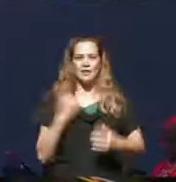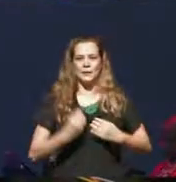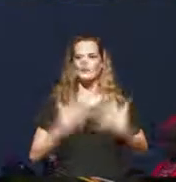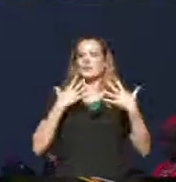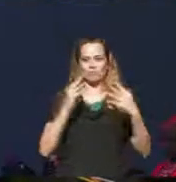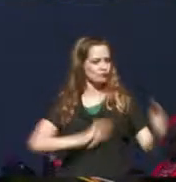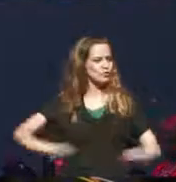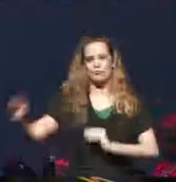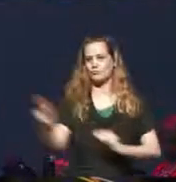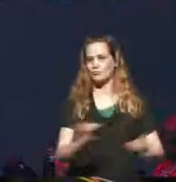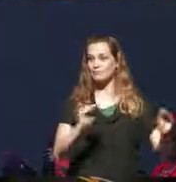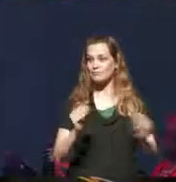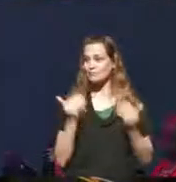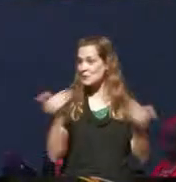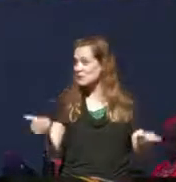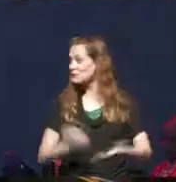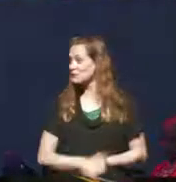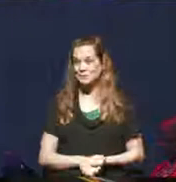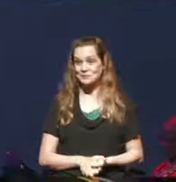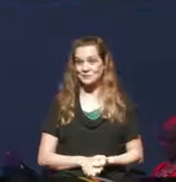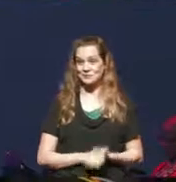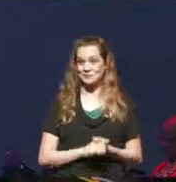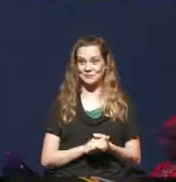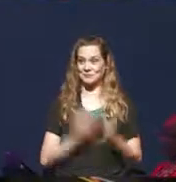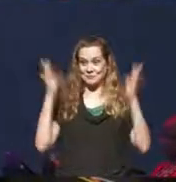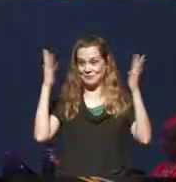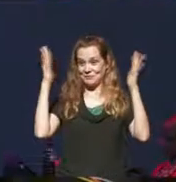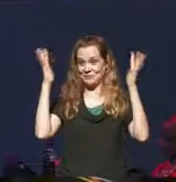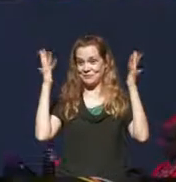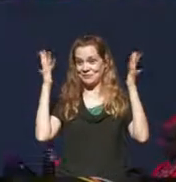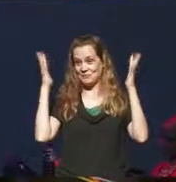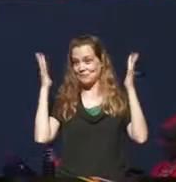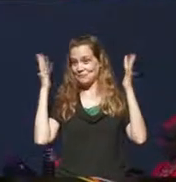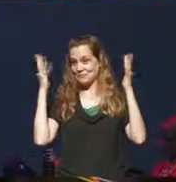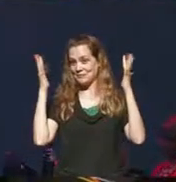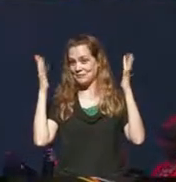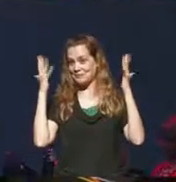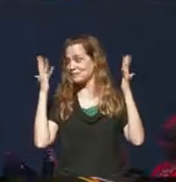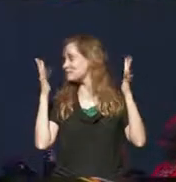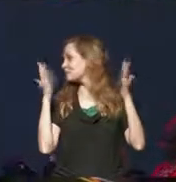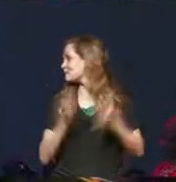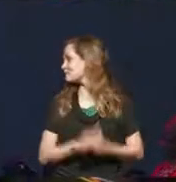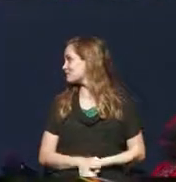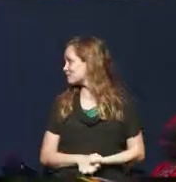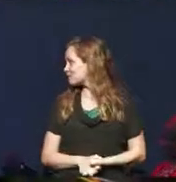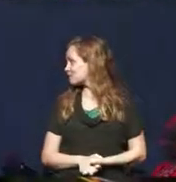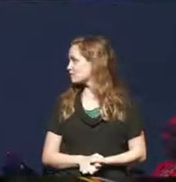[ Nick stands behind a console of electric musical equipment he is 6 feet tall in his early 40s. He's a slender black male of Caribbean